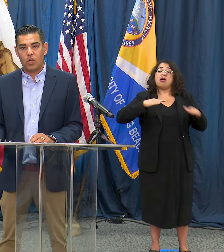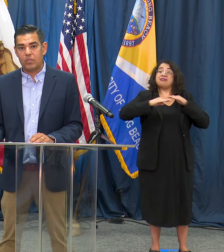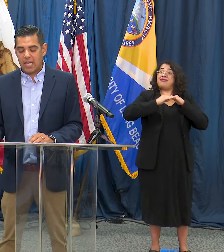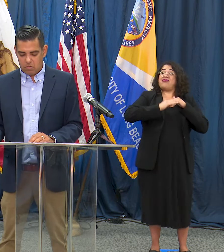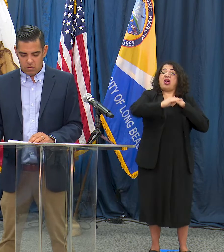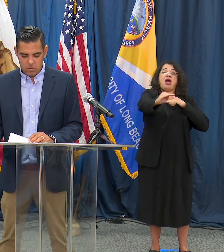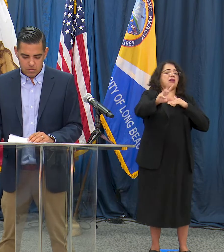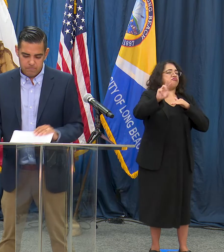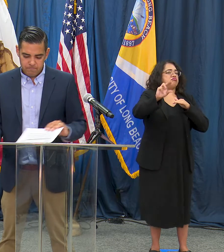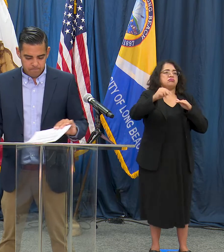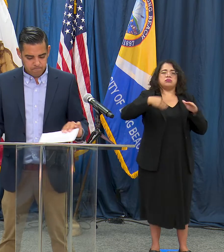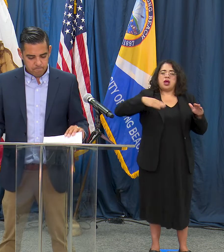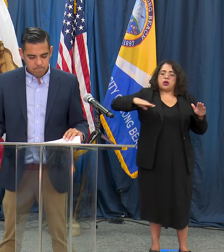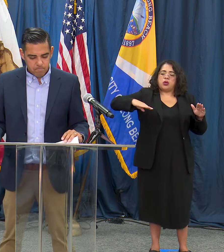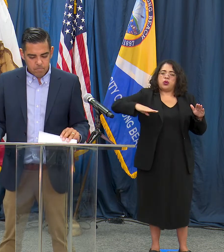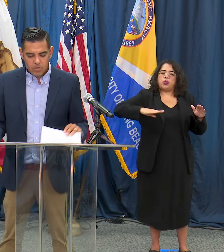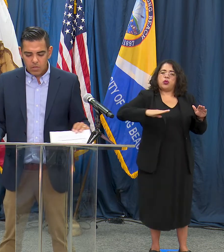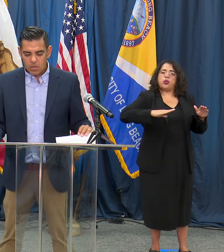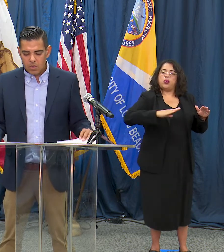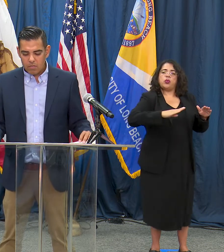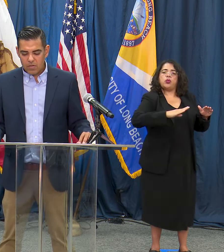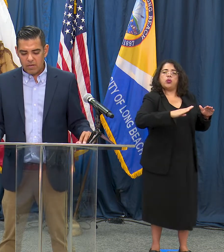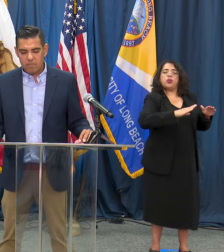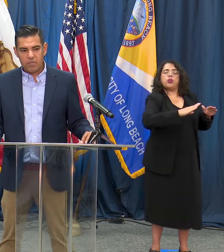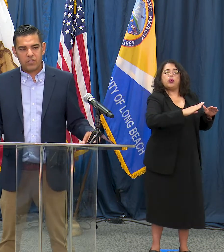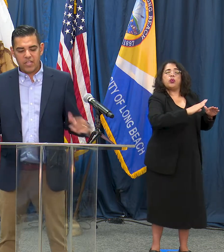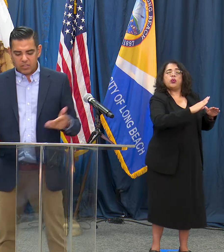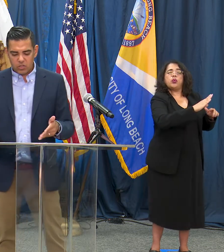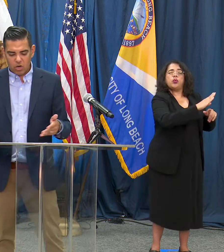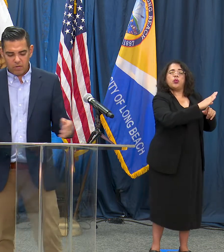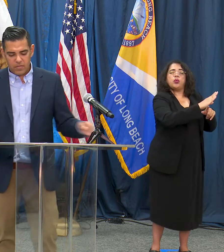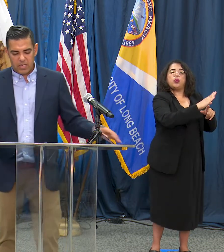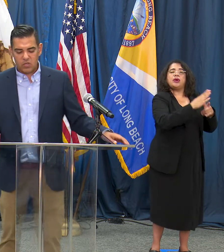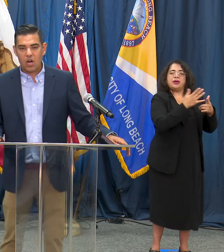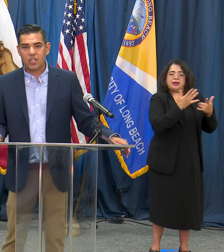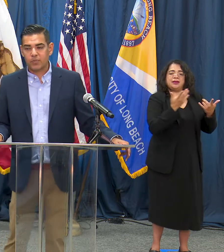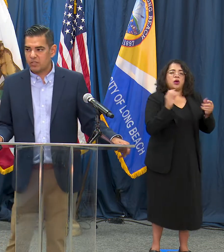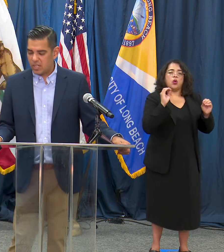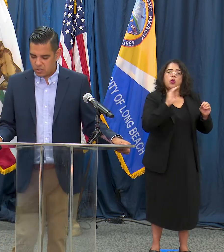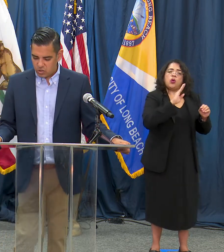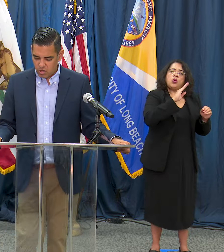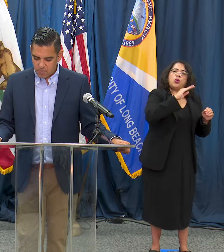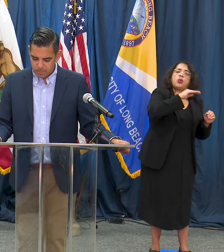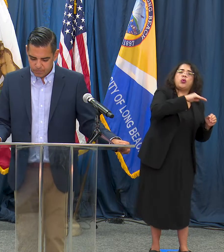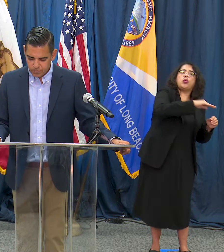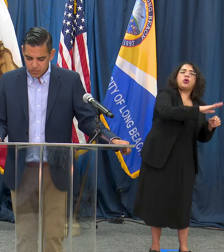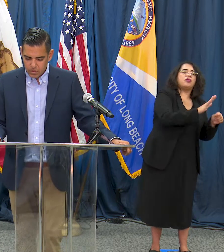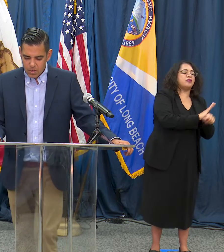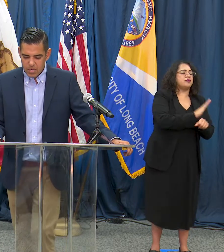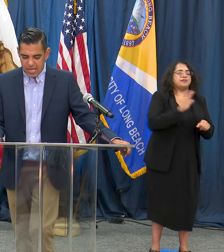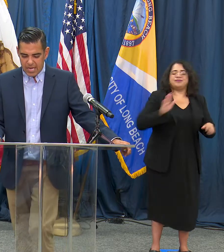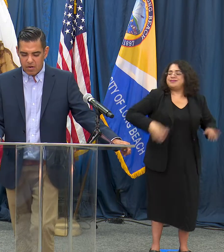to go down. This next chart is our hospitalization chart and our